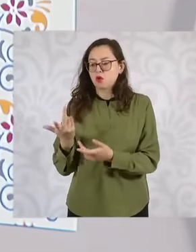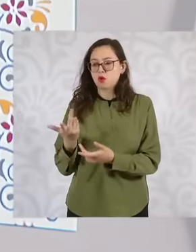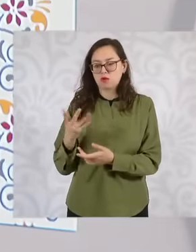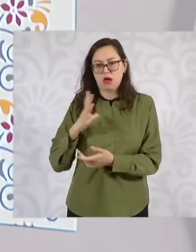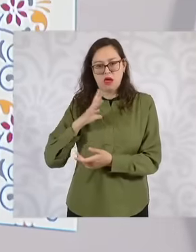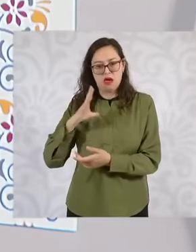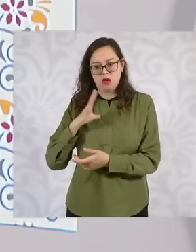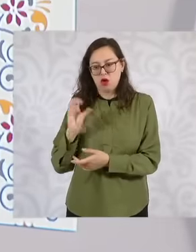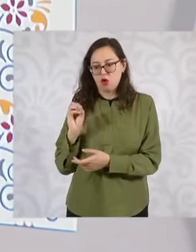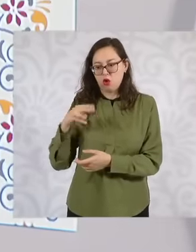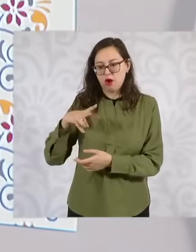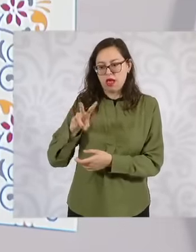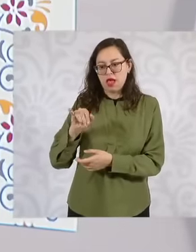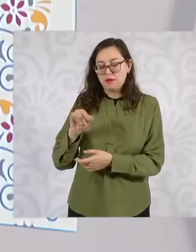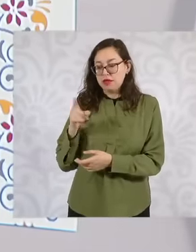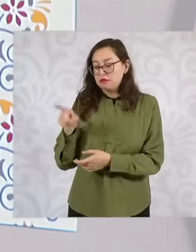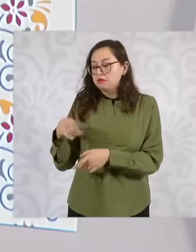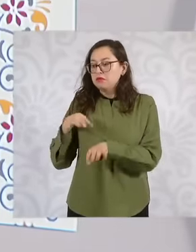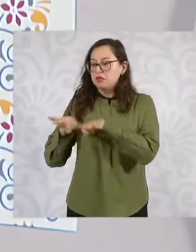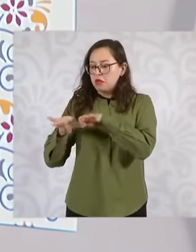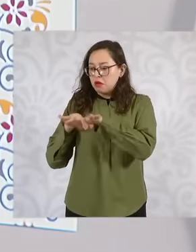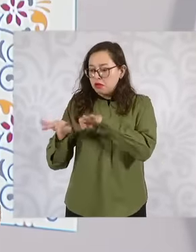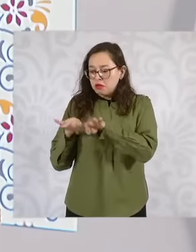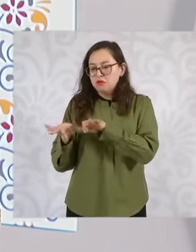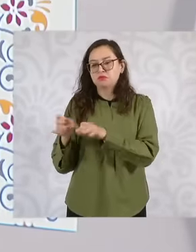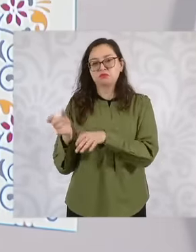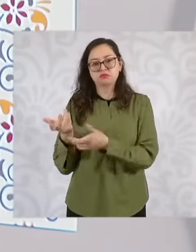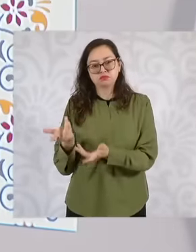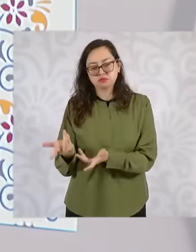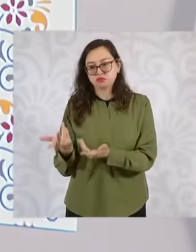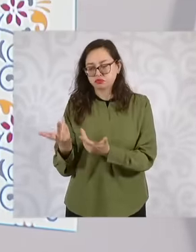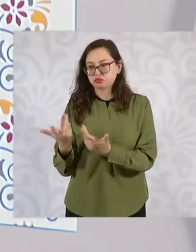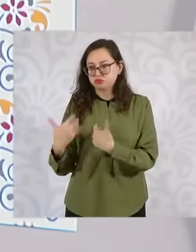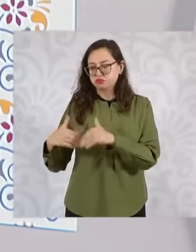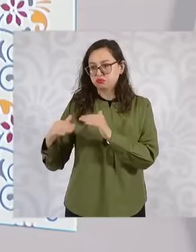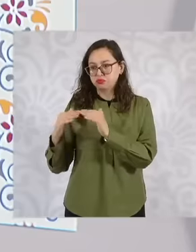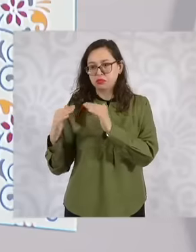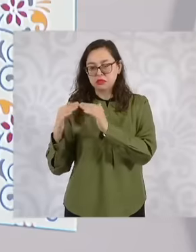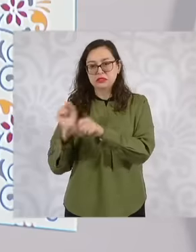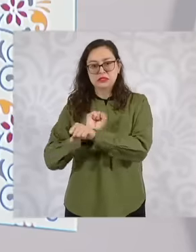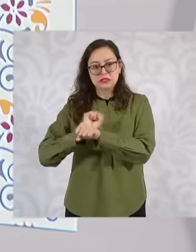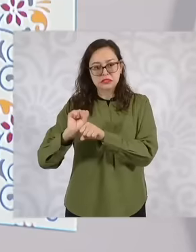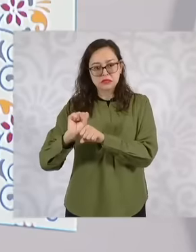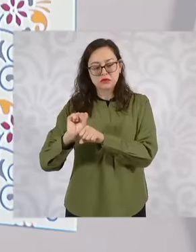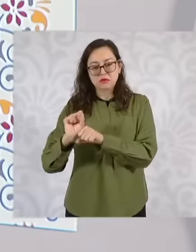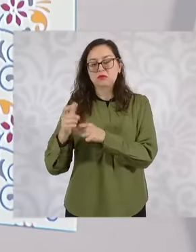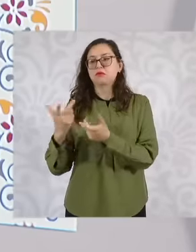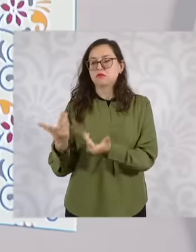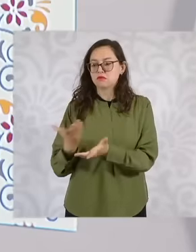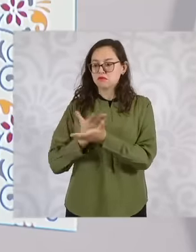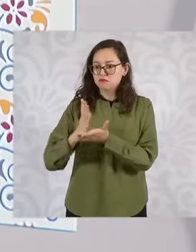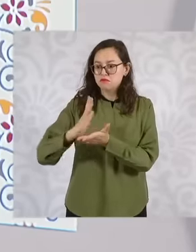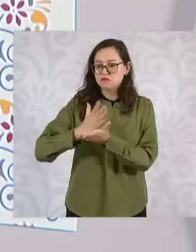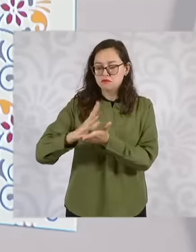two or three minimum wages eh popular housing with a financing scheme Oh